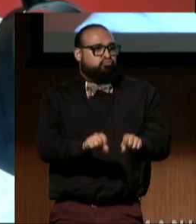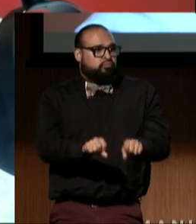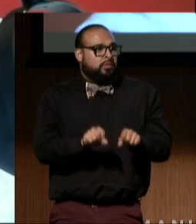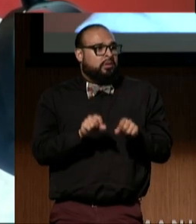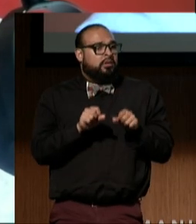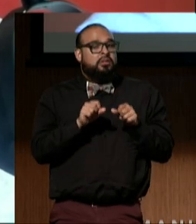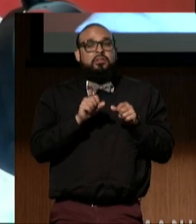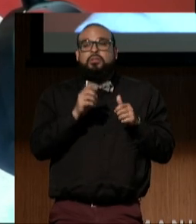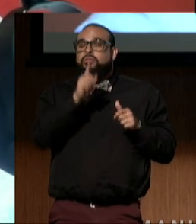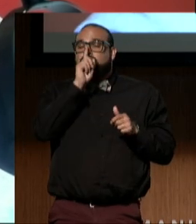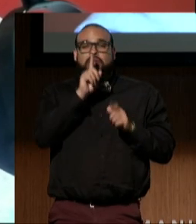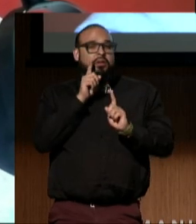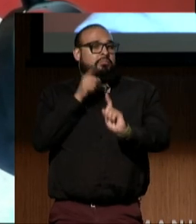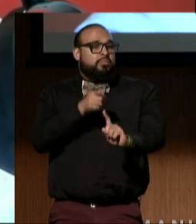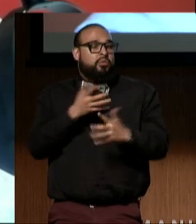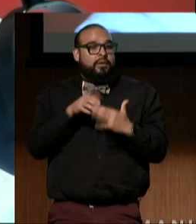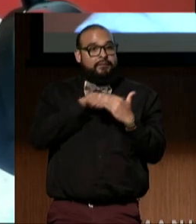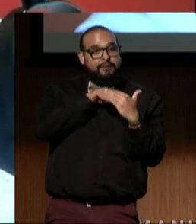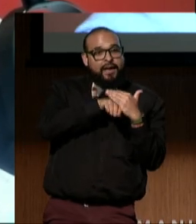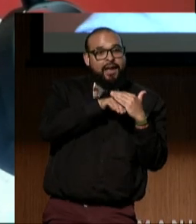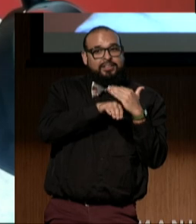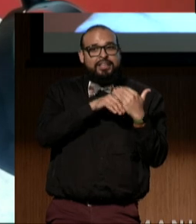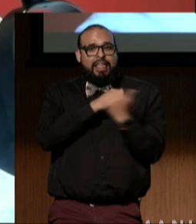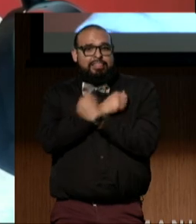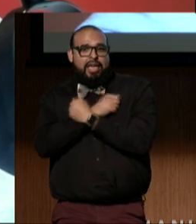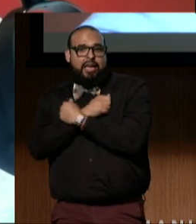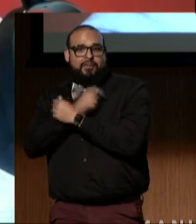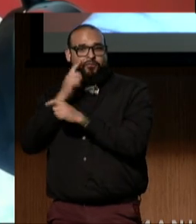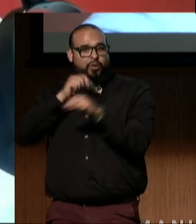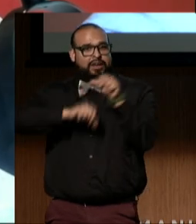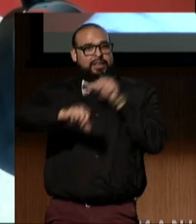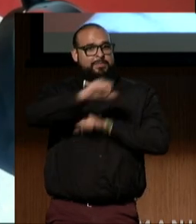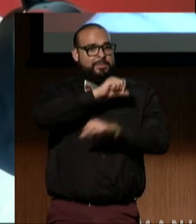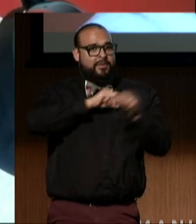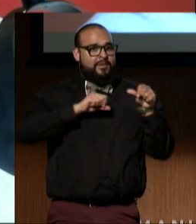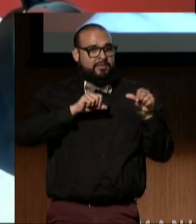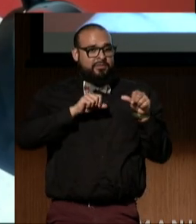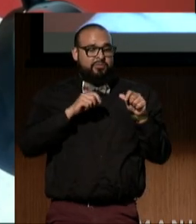and love for other people, and especially in our community.